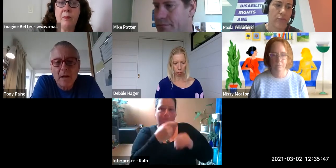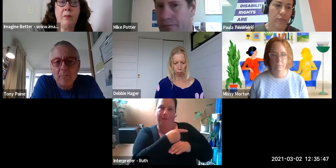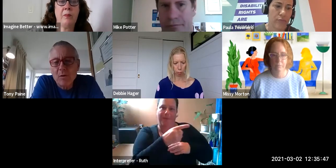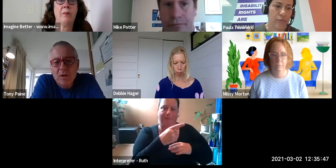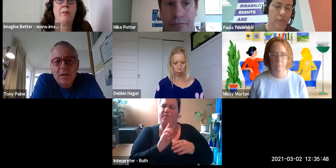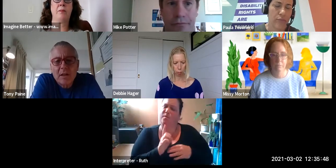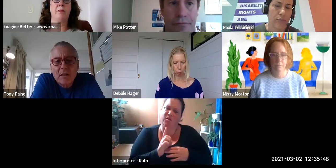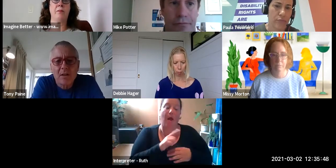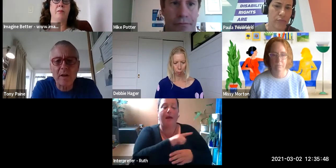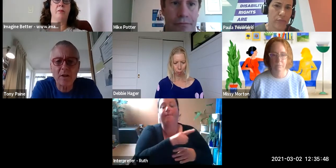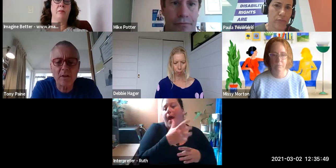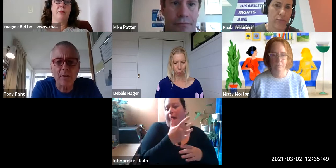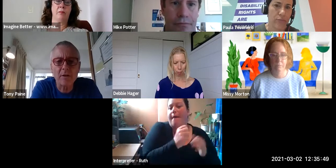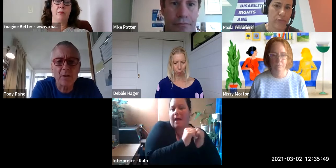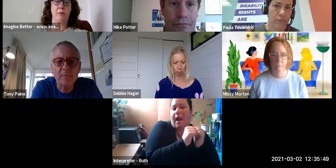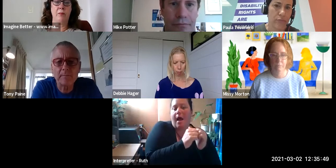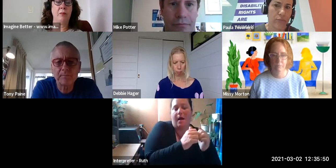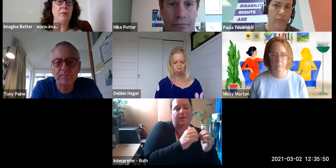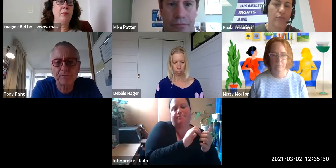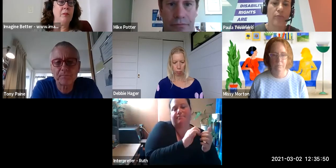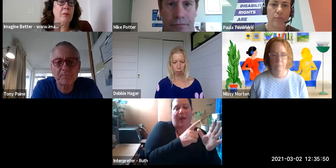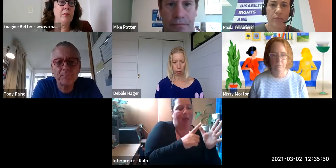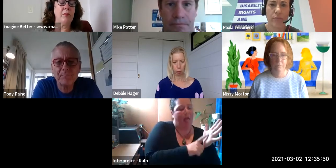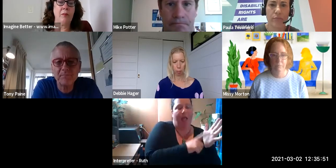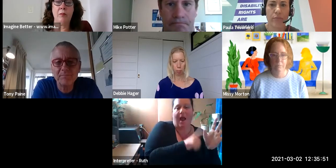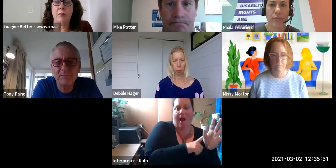also the techniques and strategies that they use.